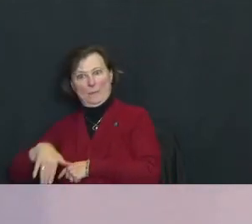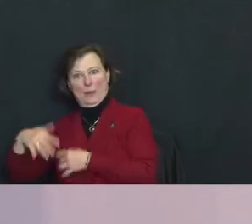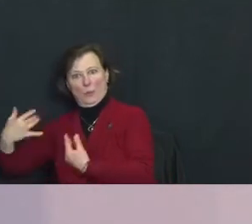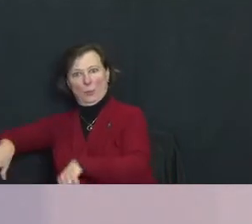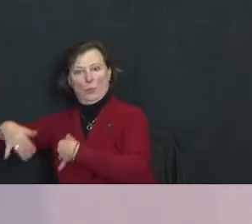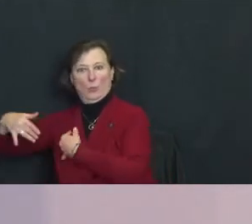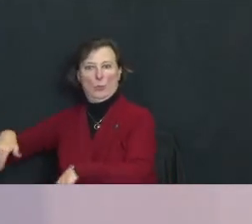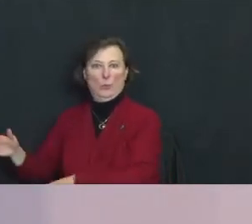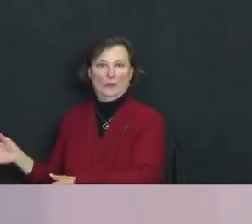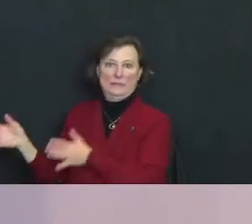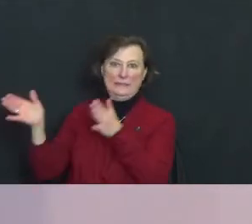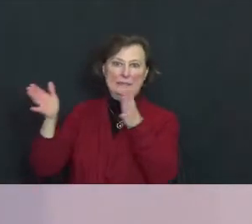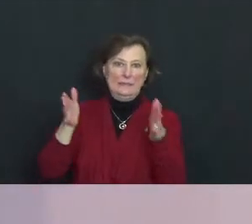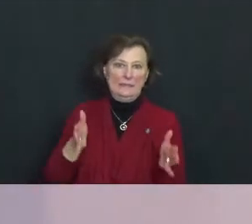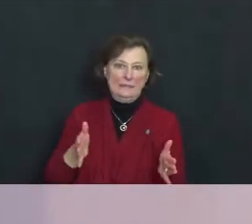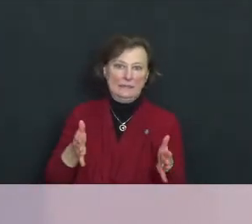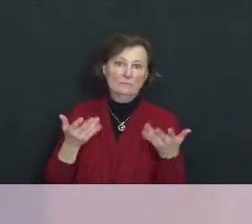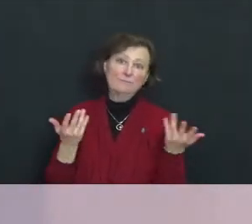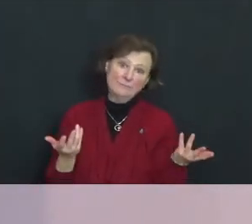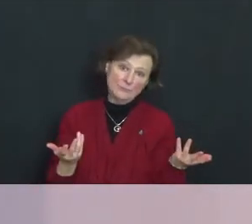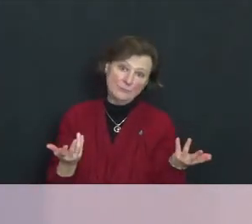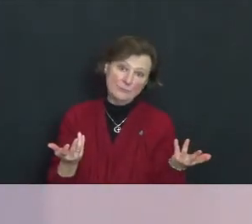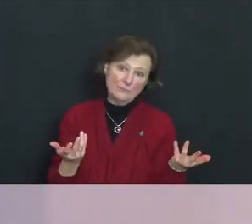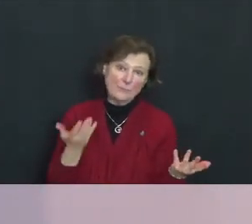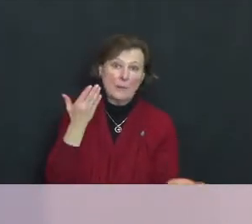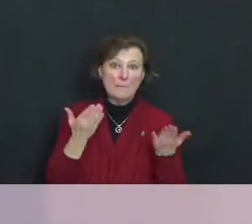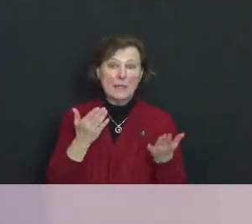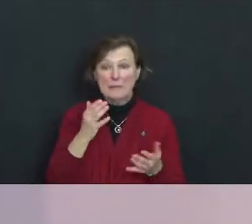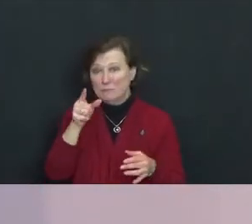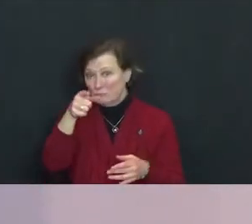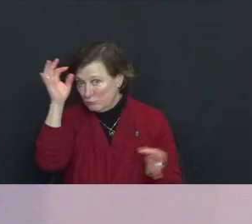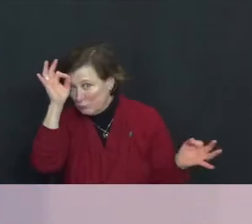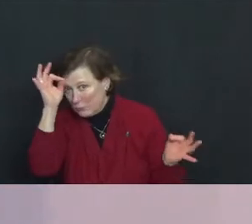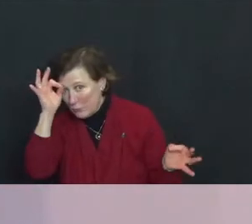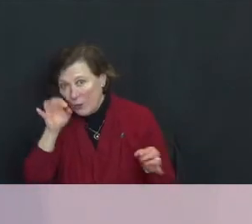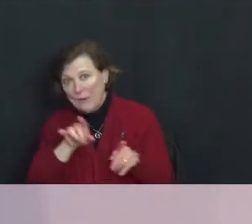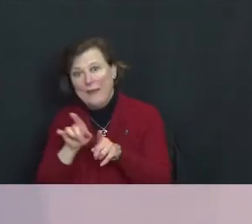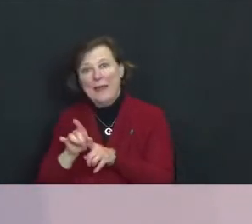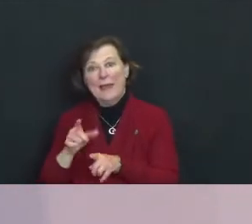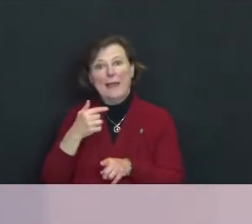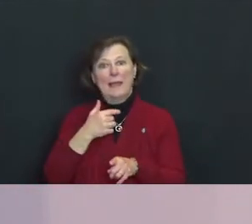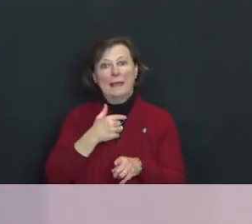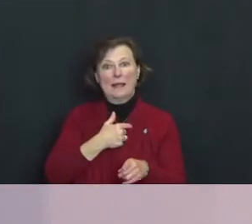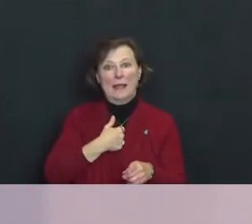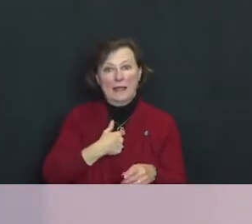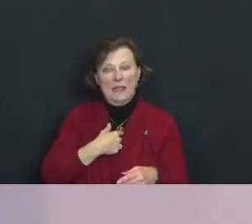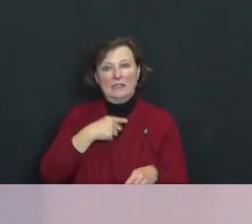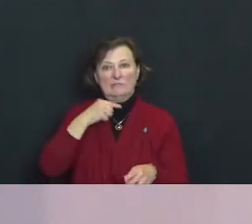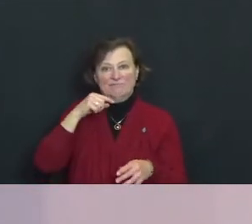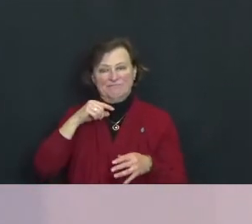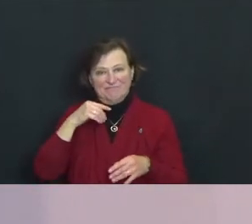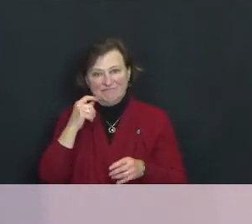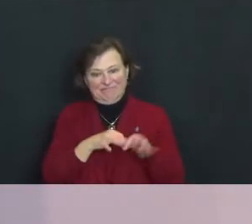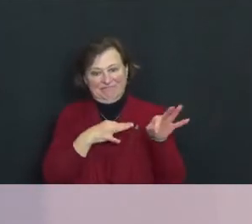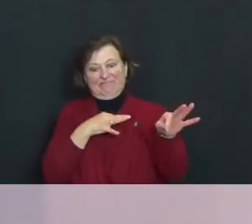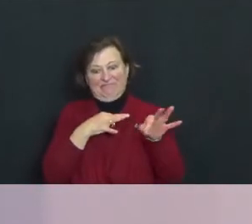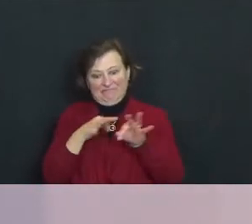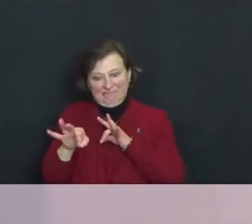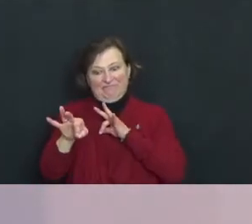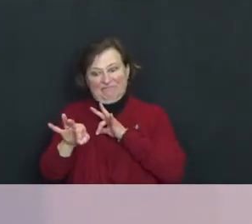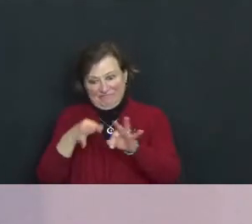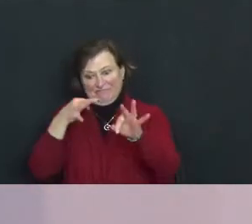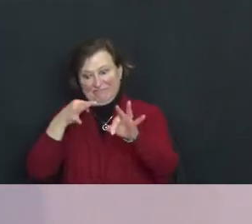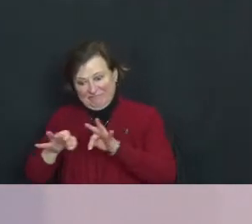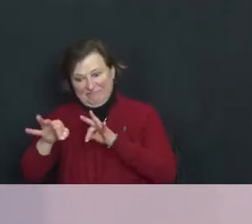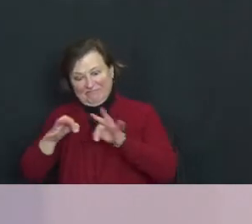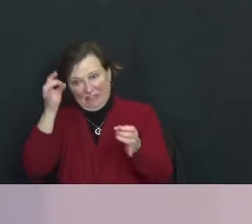Well, perhaps unbeknownst to you, as I drug you through those horrendous scenarios, I